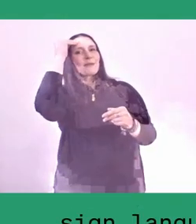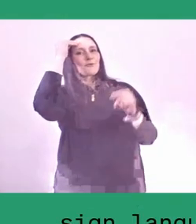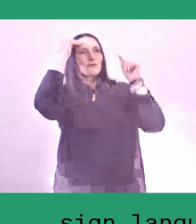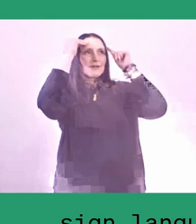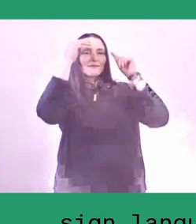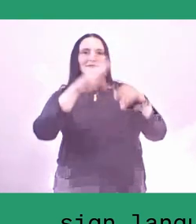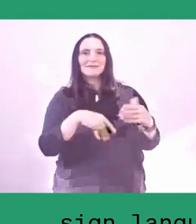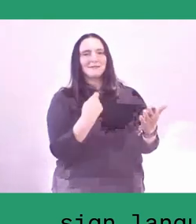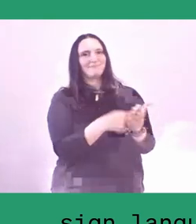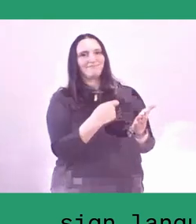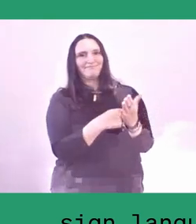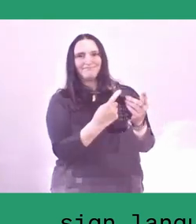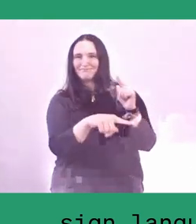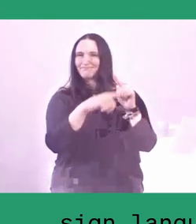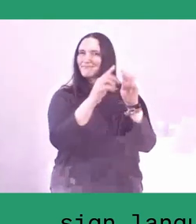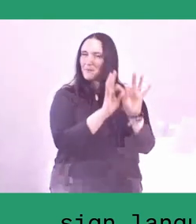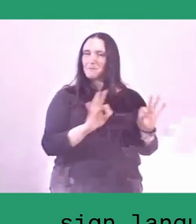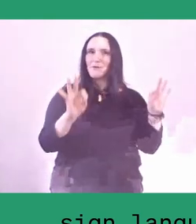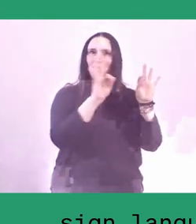And it also lives within our lives.